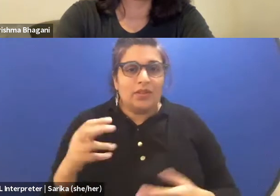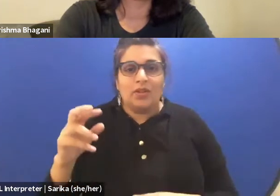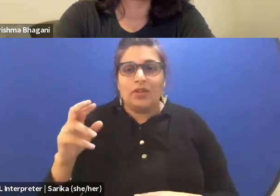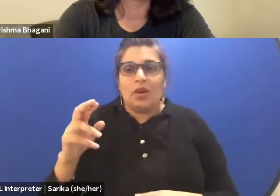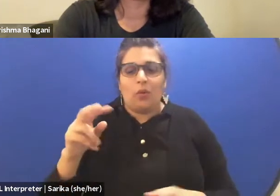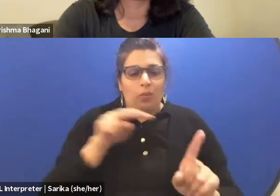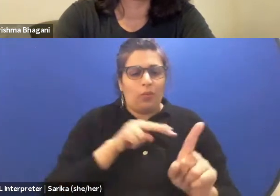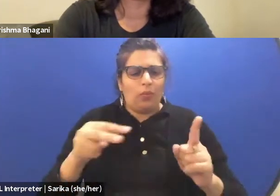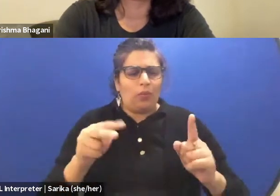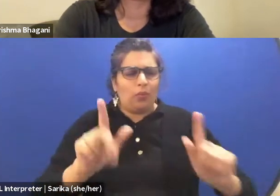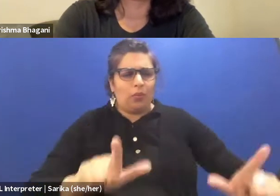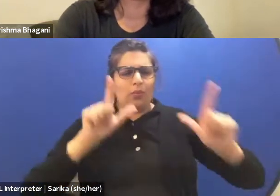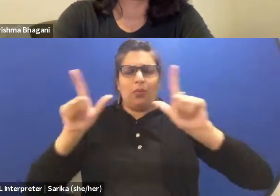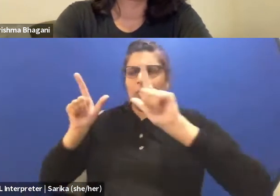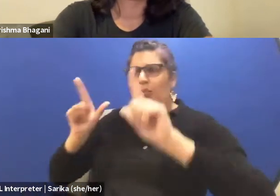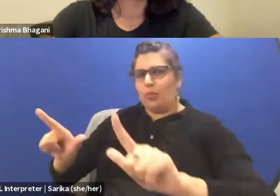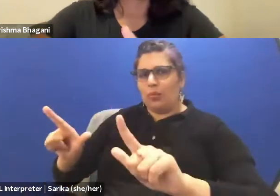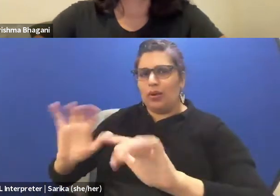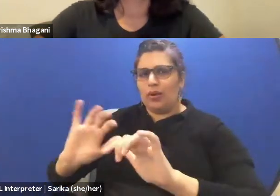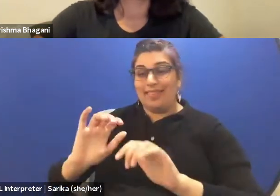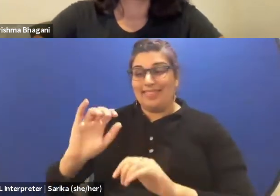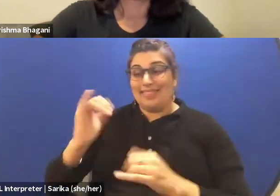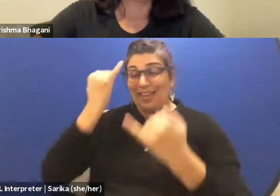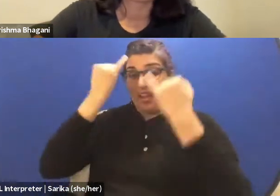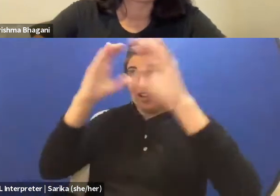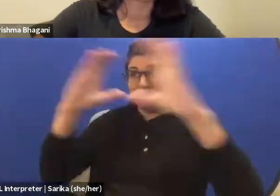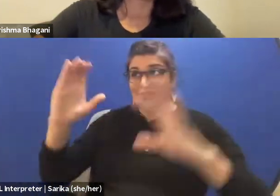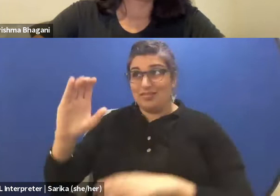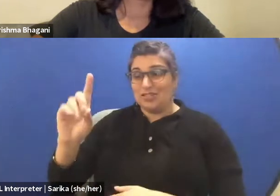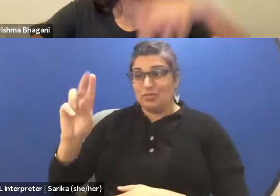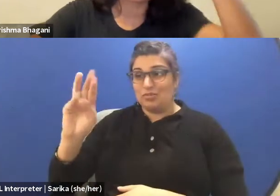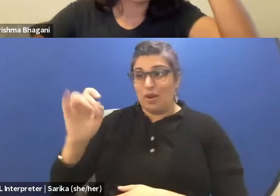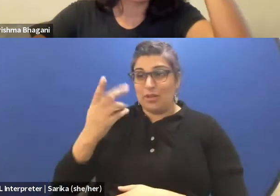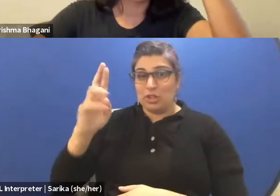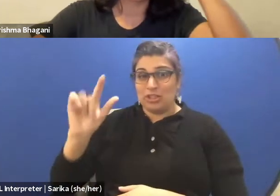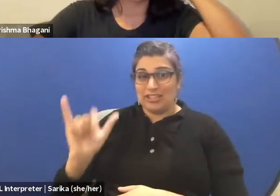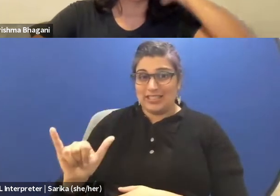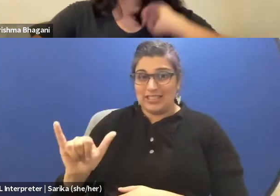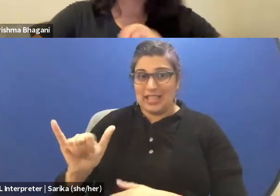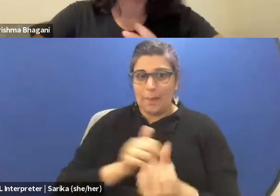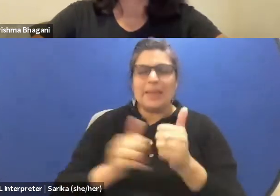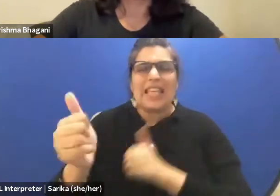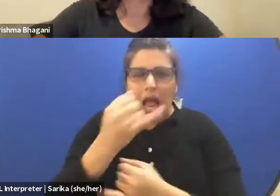How do we take the idea of dramaturgy itself beyond the arts and knowing that it is in our everyday life?